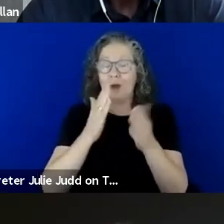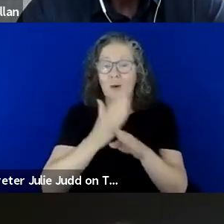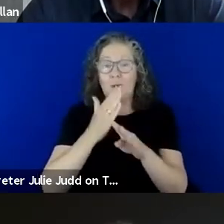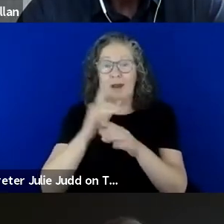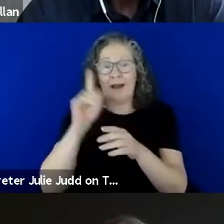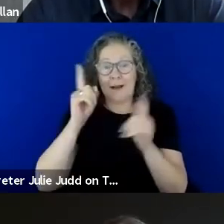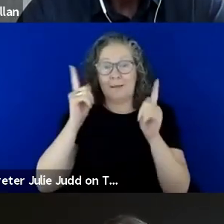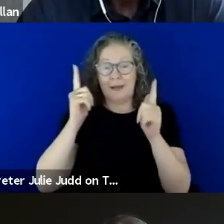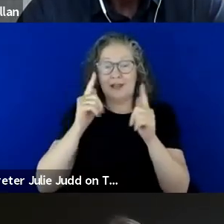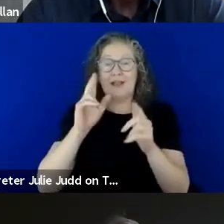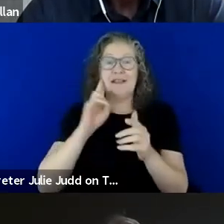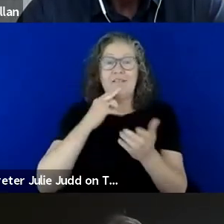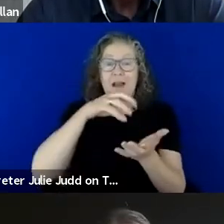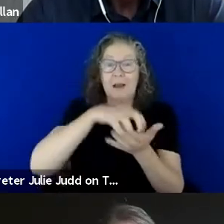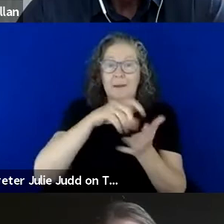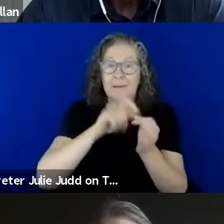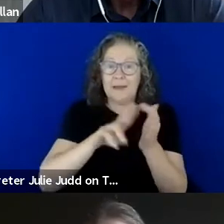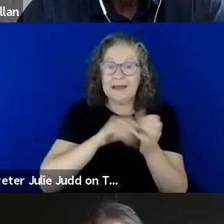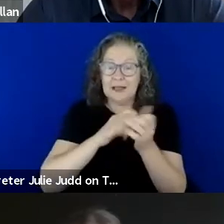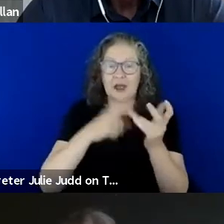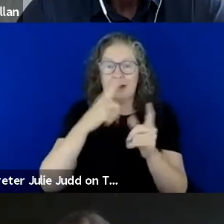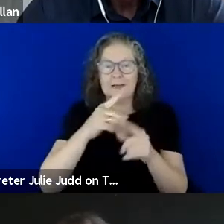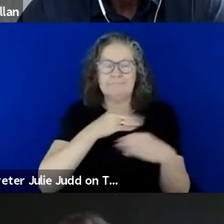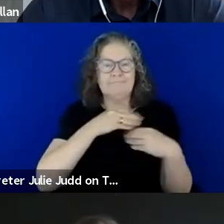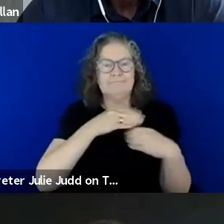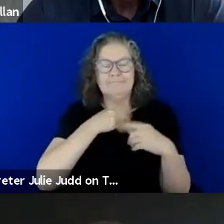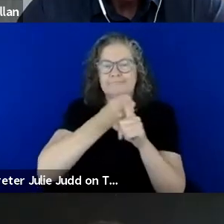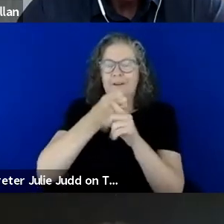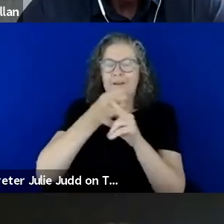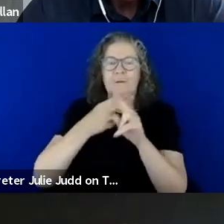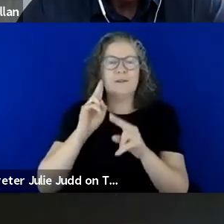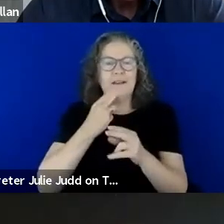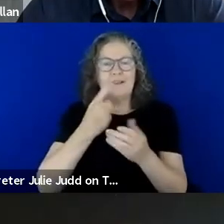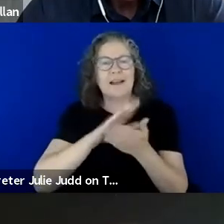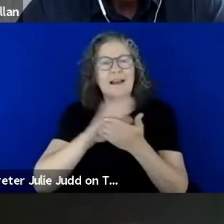and is a passionate advocate for the Deaf and hard of hearing community and last but by no